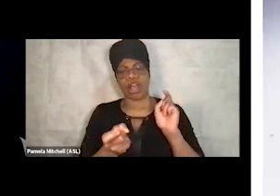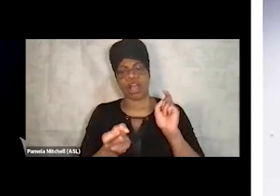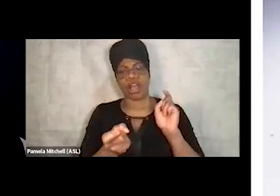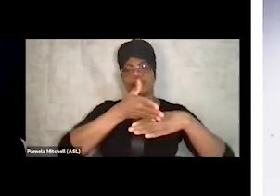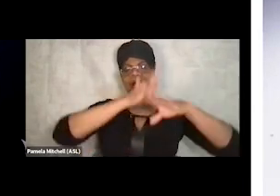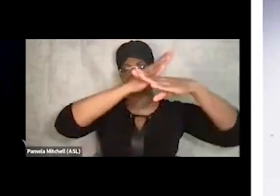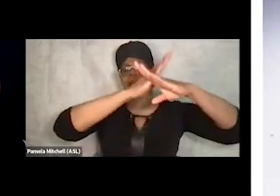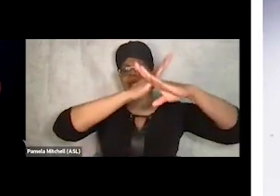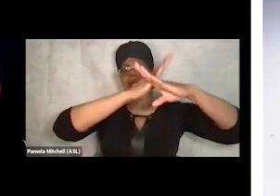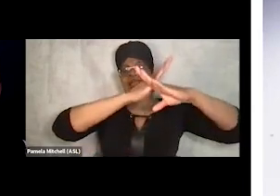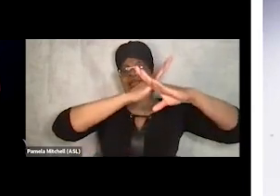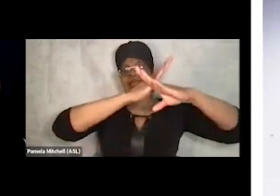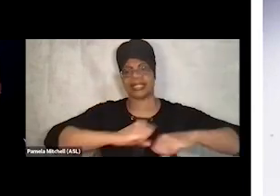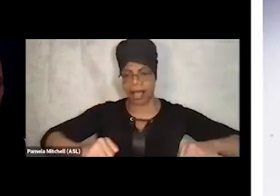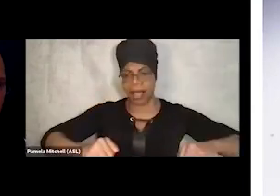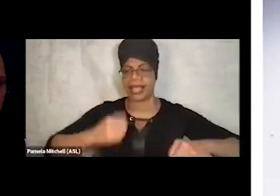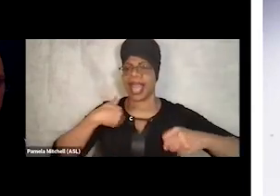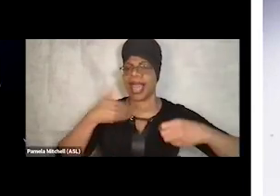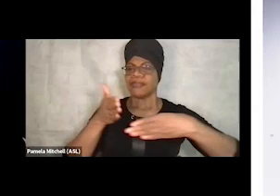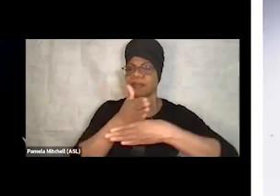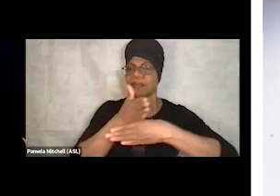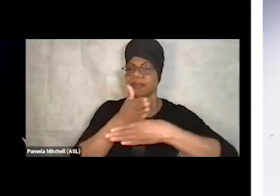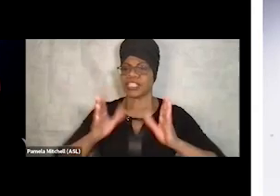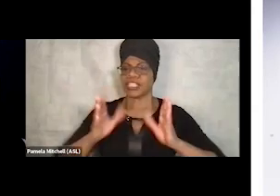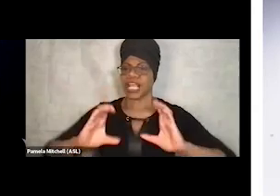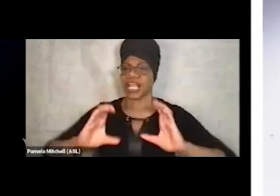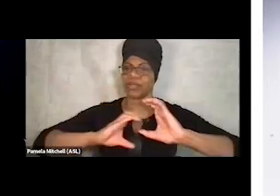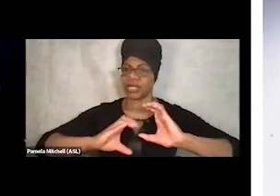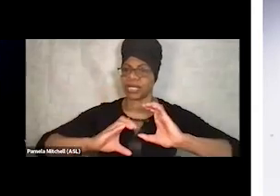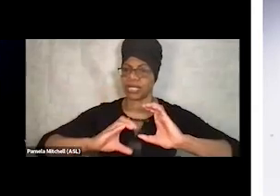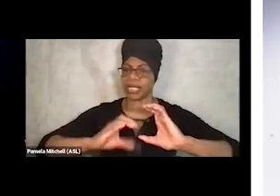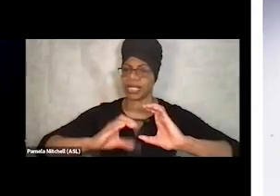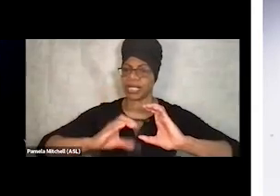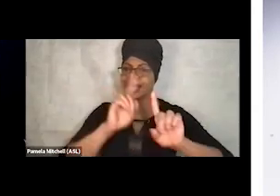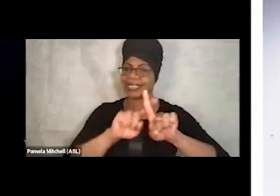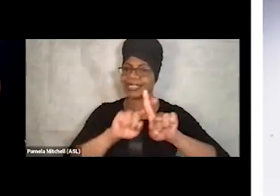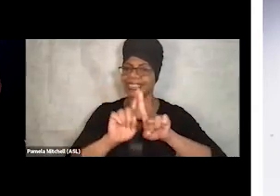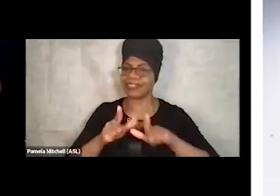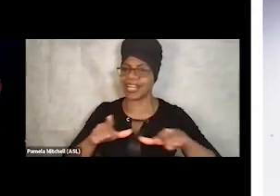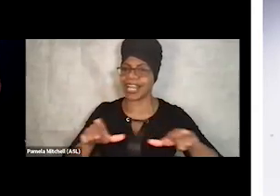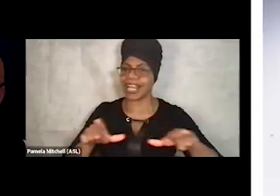and communicating with each other. Because we spoke different languages. We used acronyms.